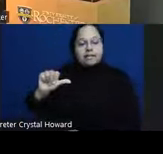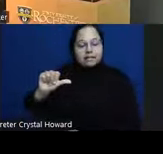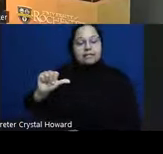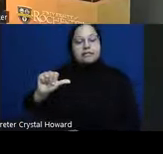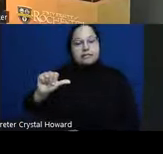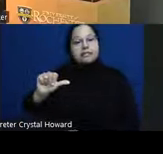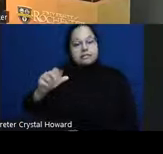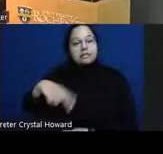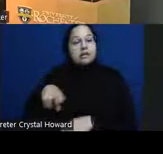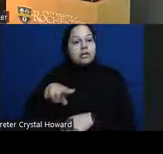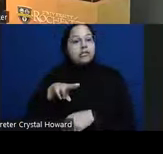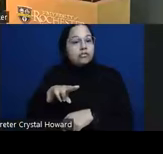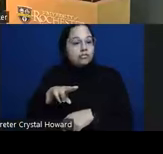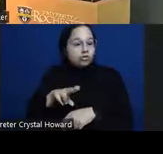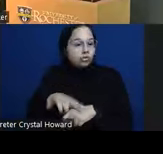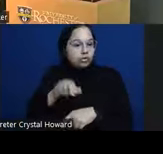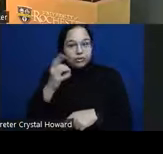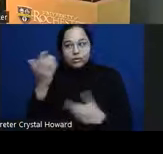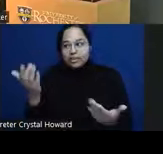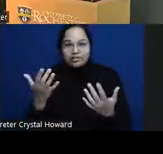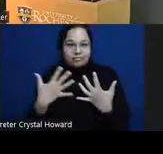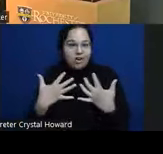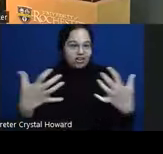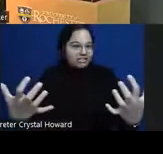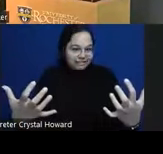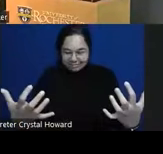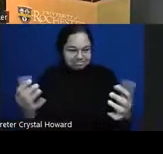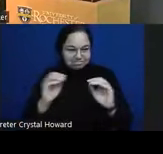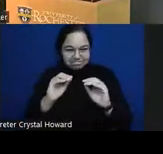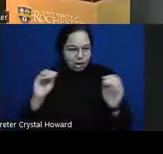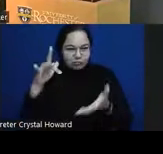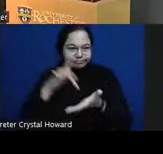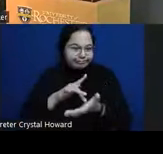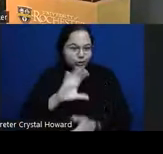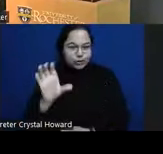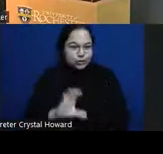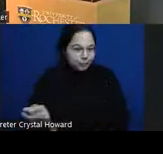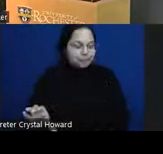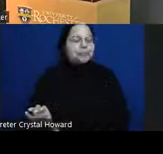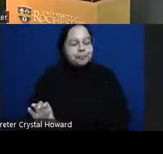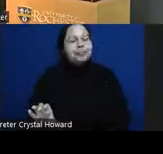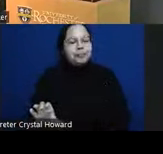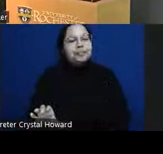use zoom uh but we if you have a question uh wait till someone gets a microphone to you